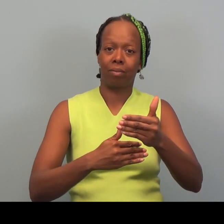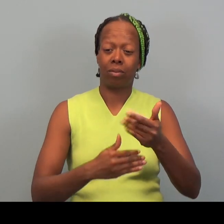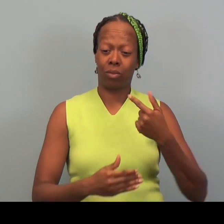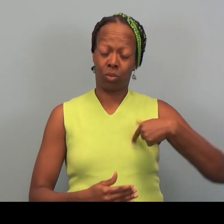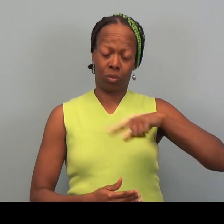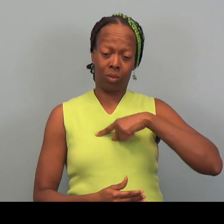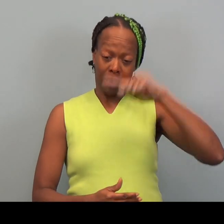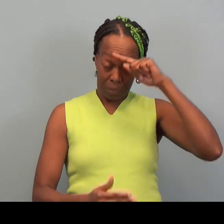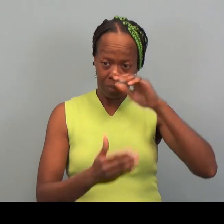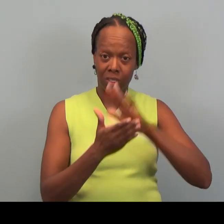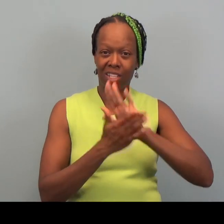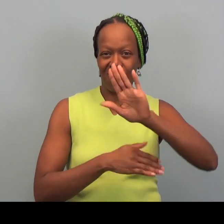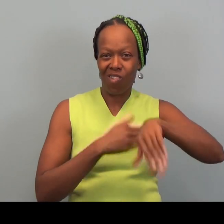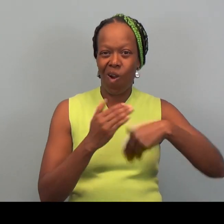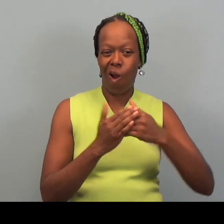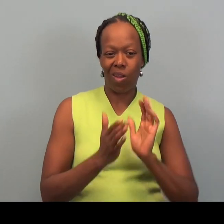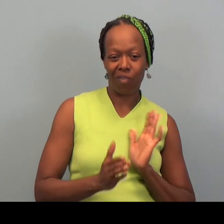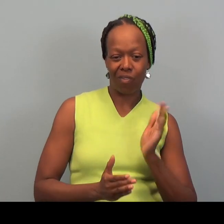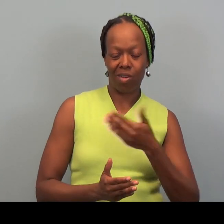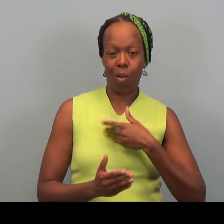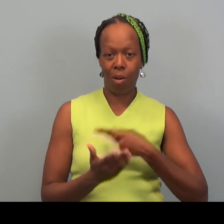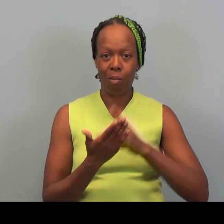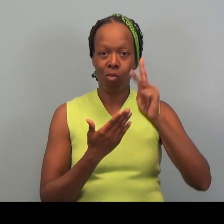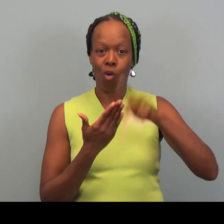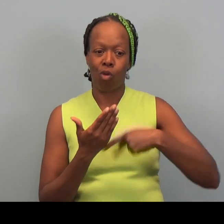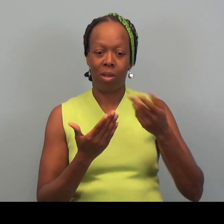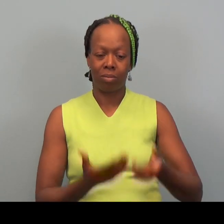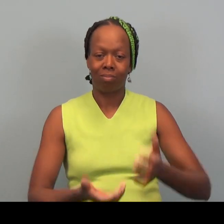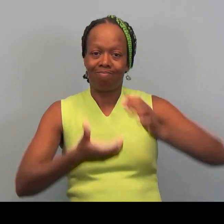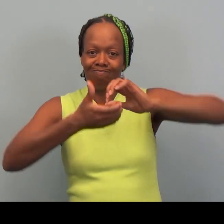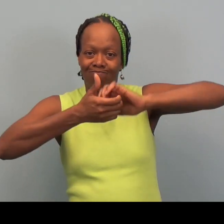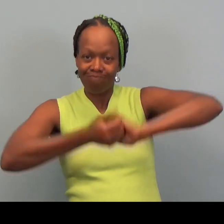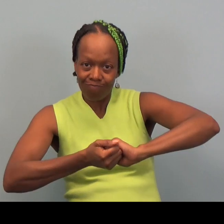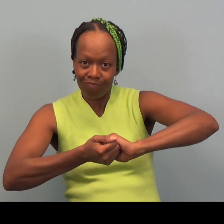And we believe that all of these programs work together synergistically